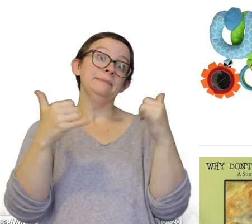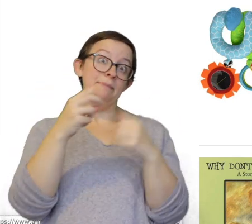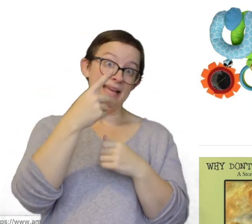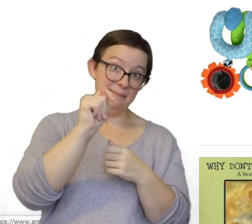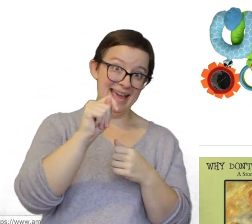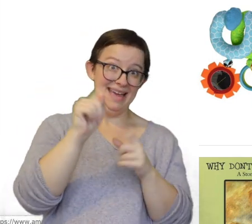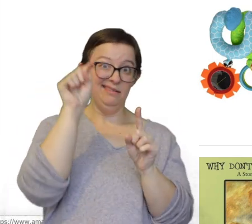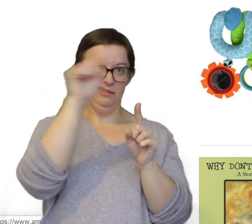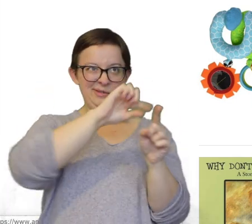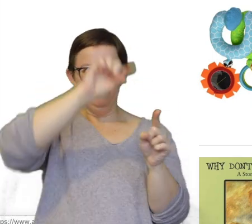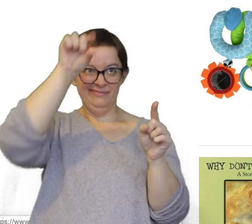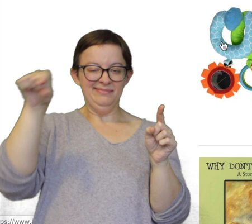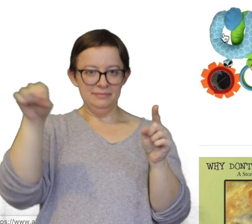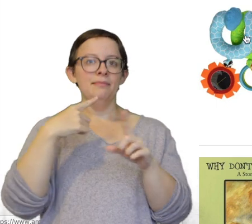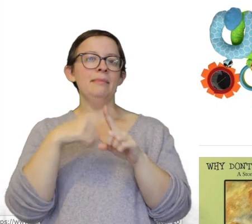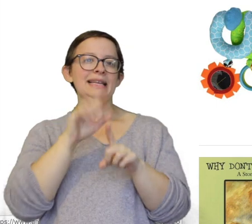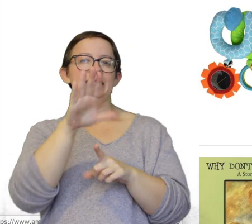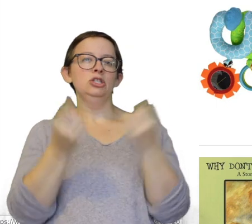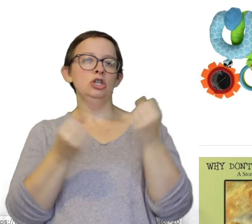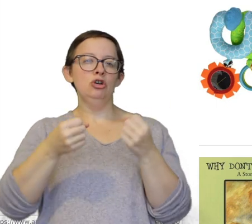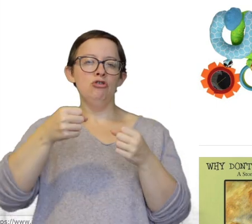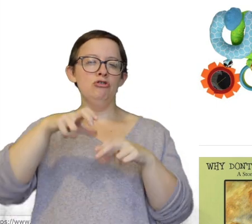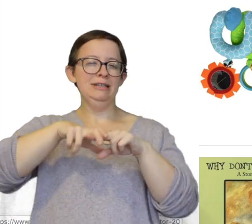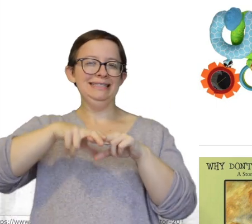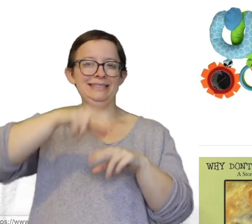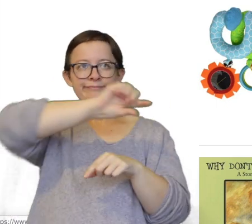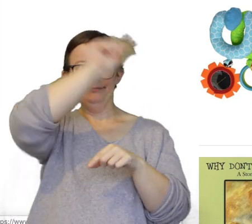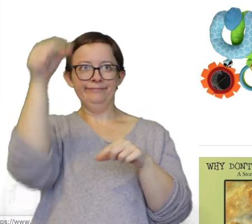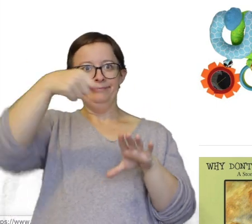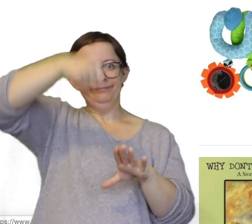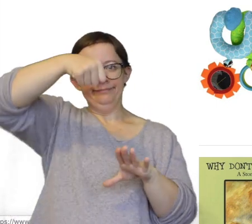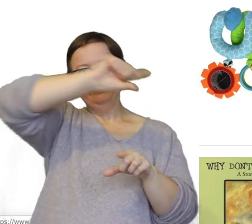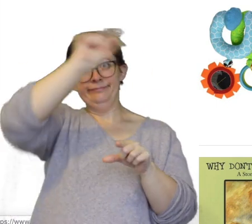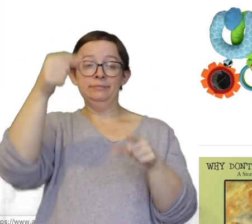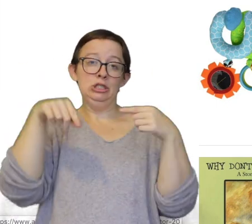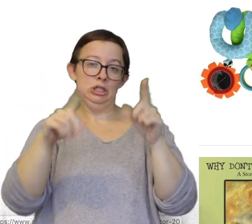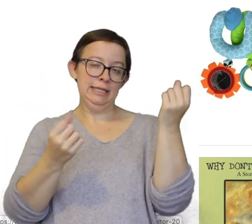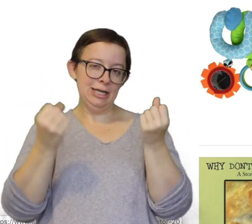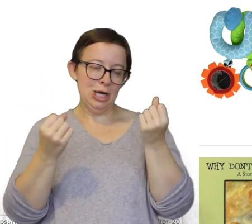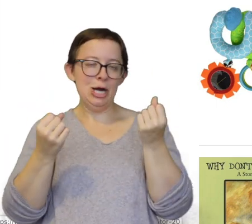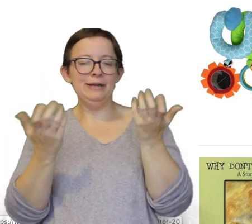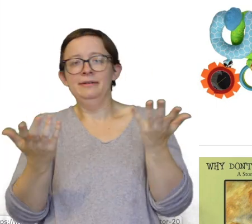which I showed you up there and on his little car seat arm thing when we were in the car.